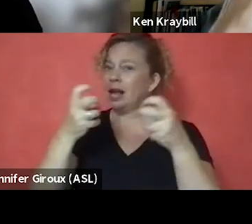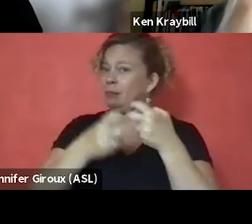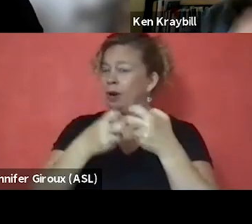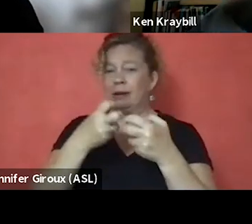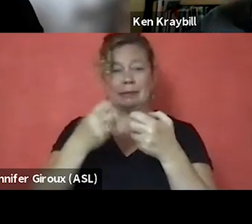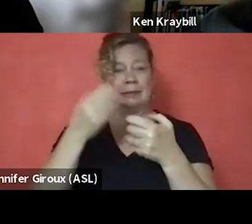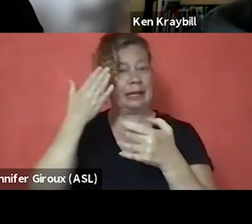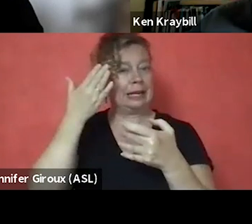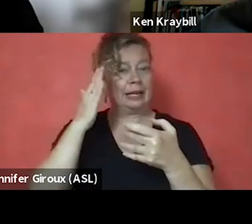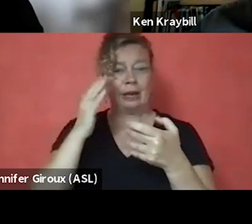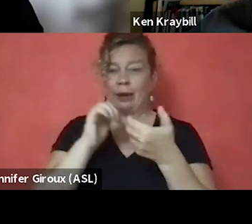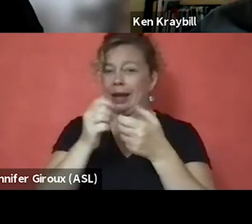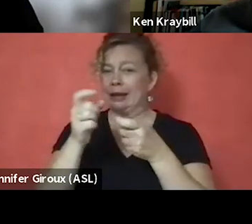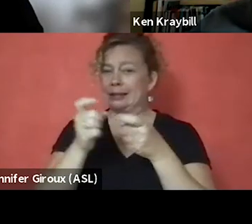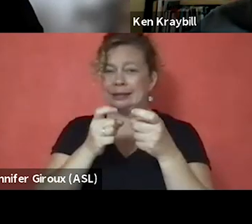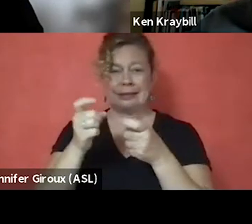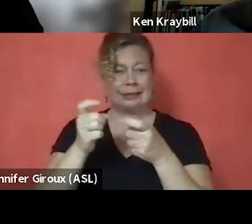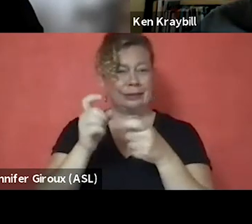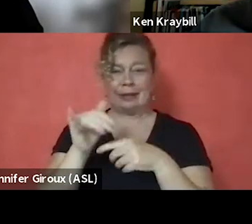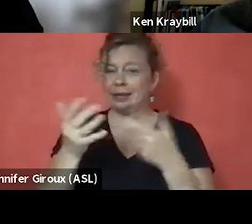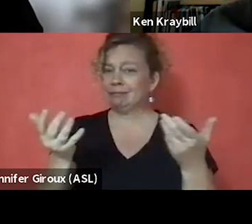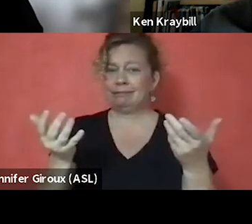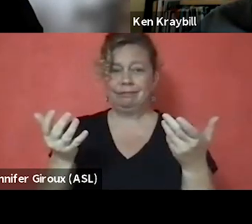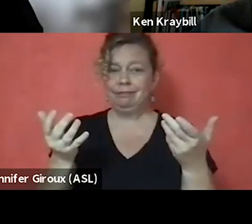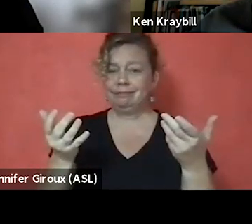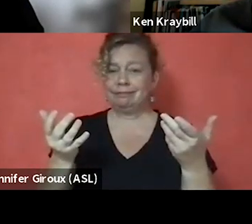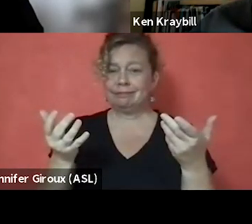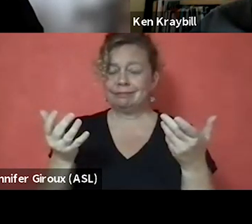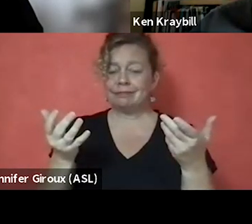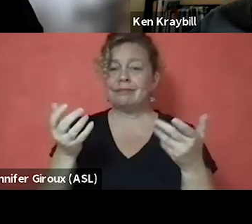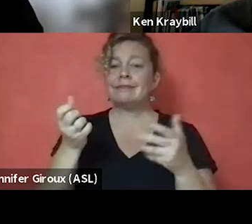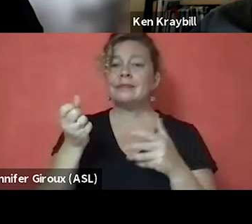So, I, of course, utilized alcohol to kind of anesthetize